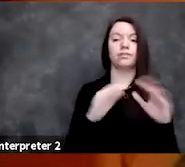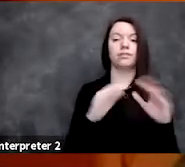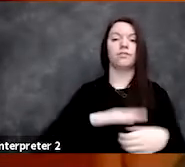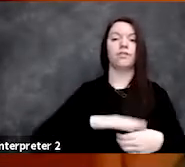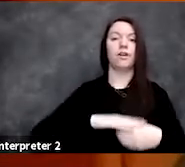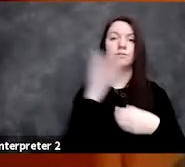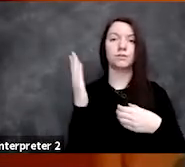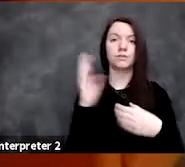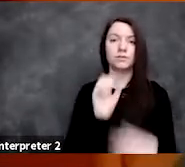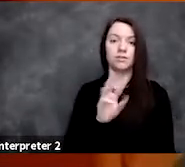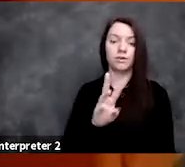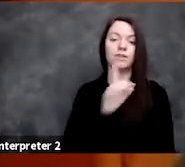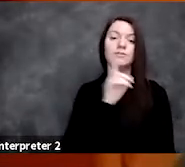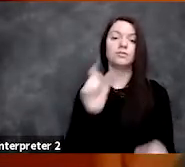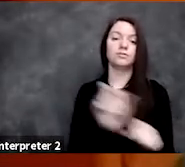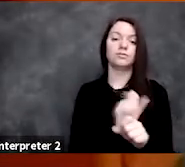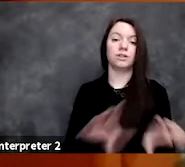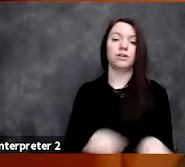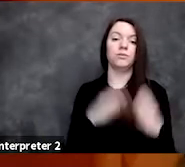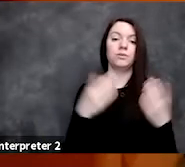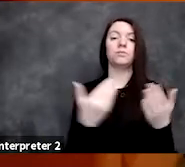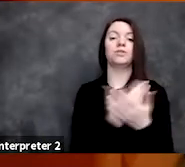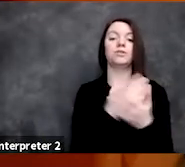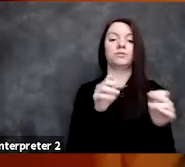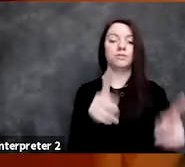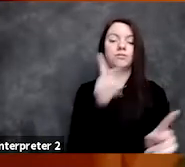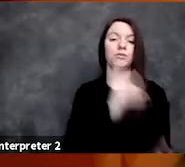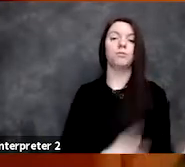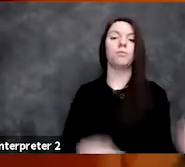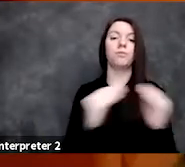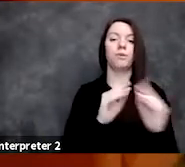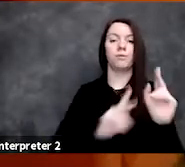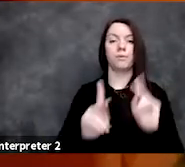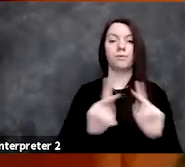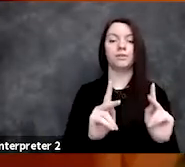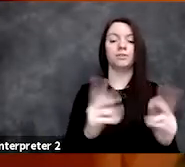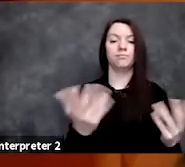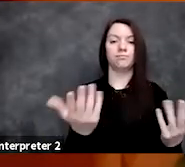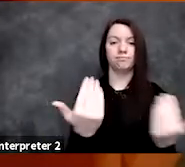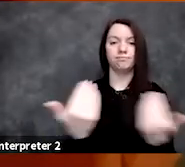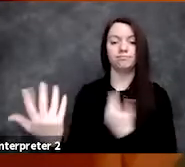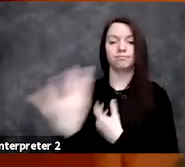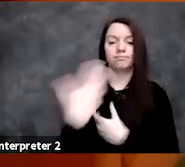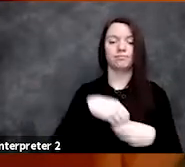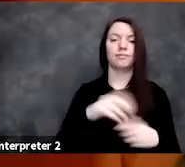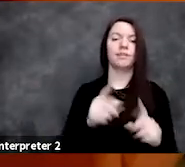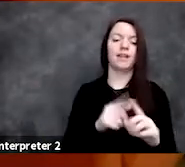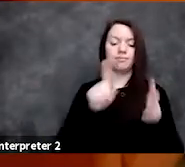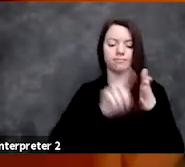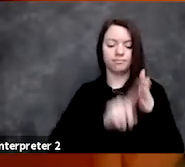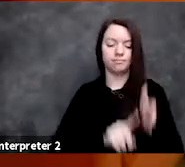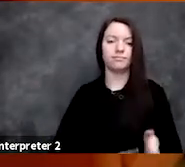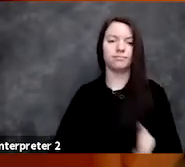have really opened up new avenues for more people to explore and draw insights from this data in new ways.